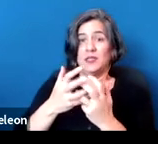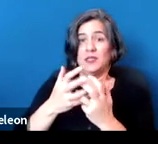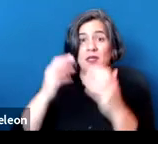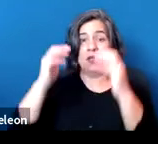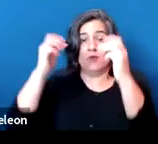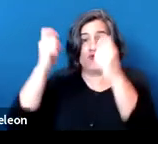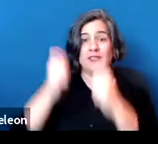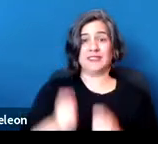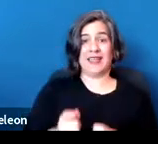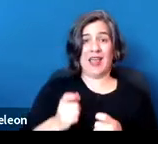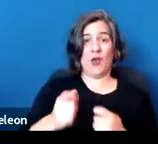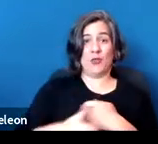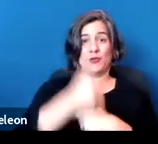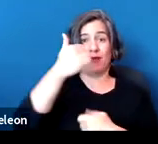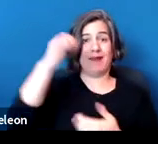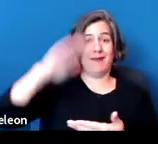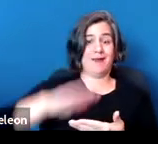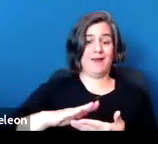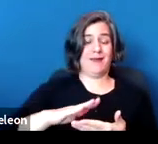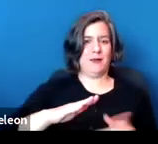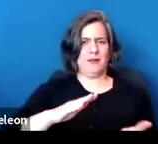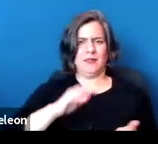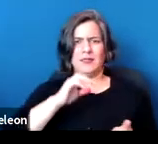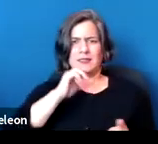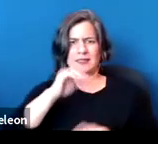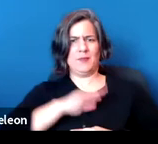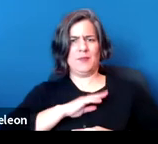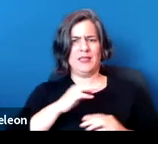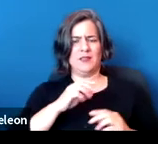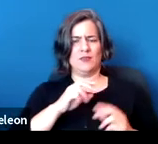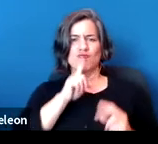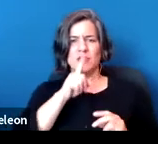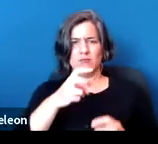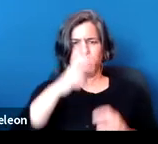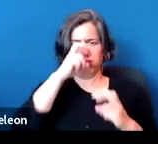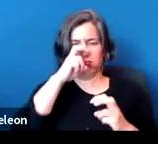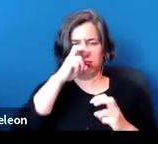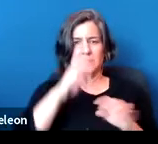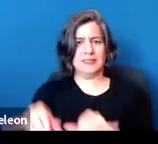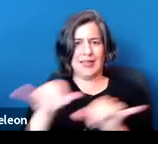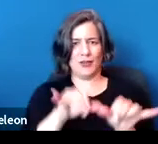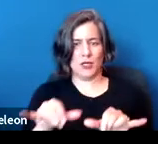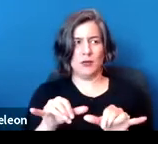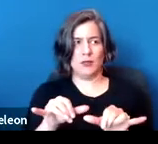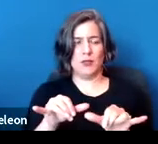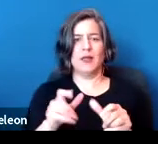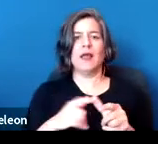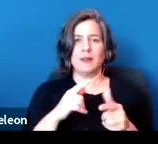where it doesn't meet the rigorous standard, then you are required to provide the accommodation.